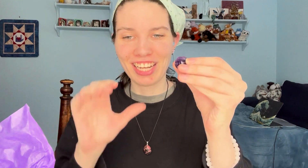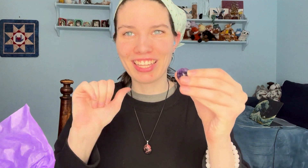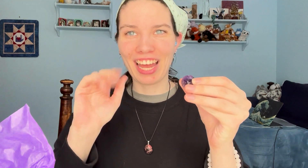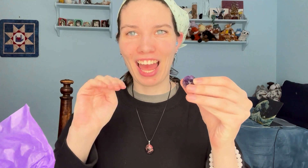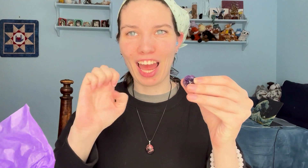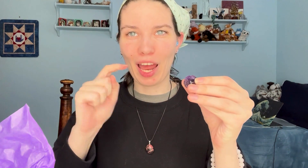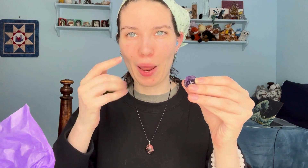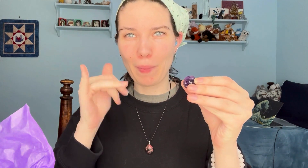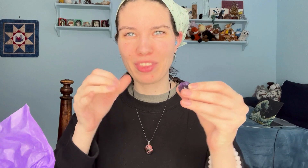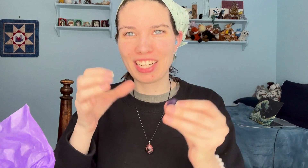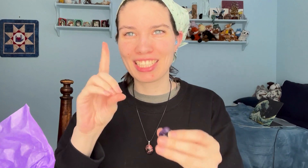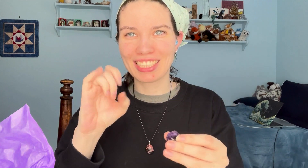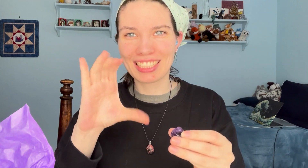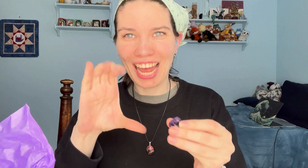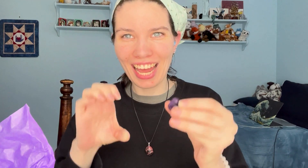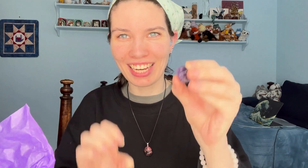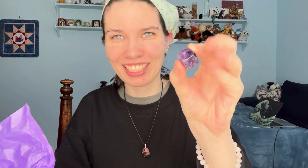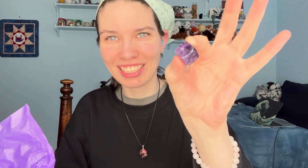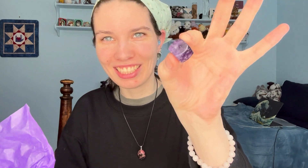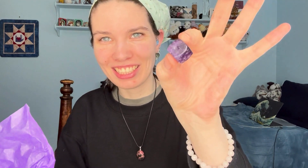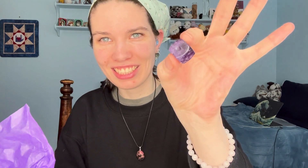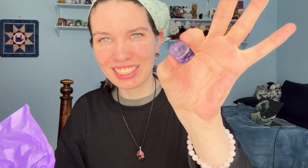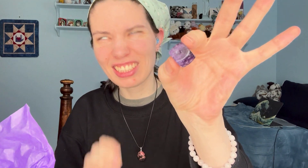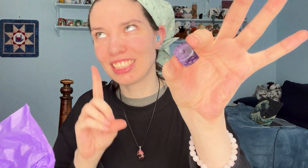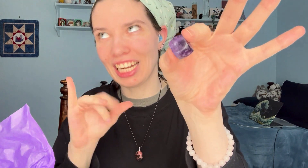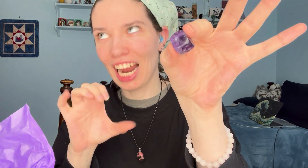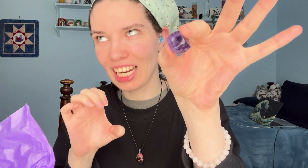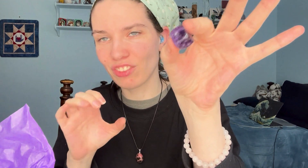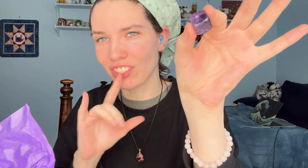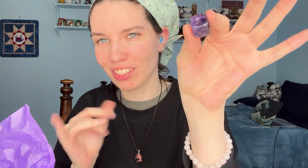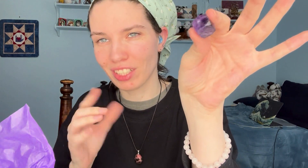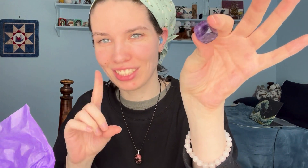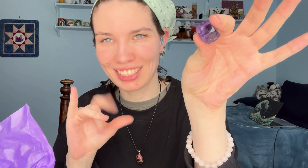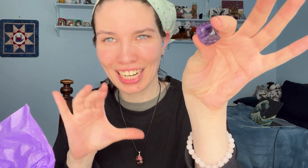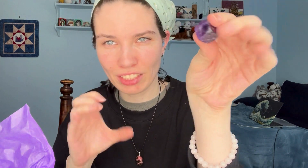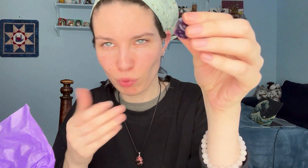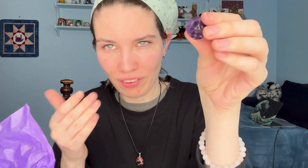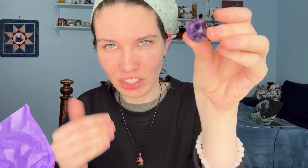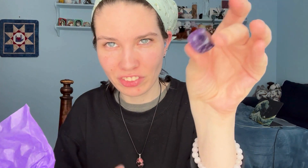An amethyst dice! Die, really, but dice and whatever